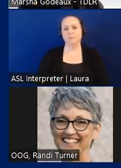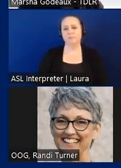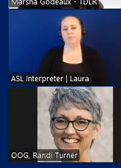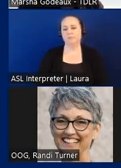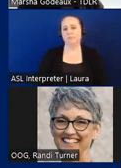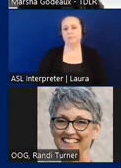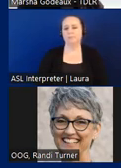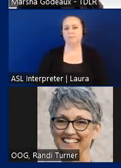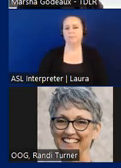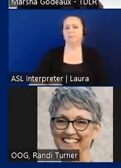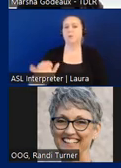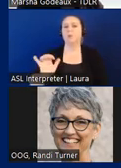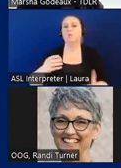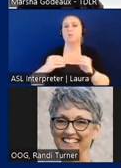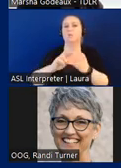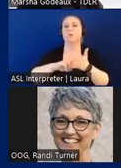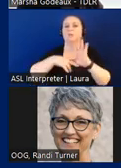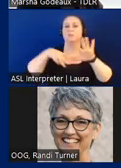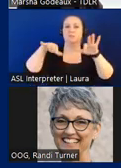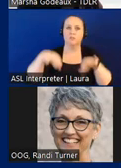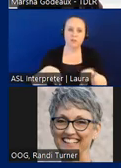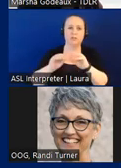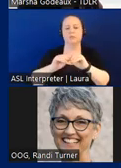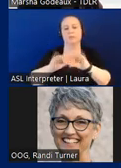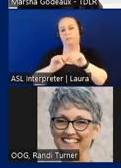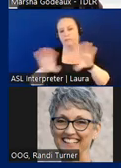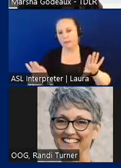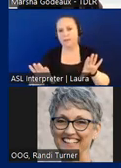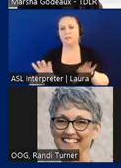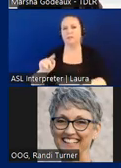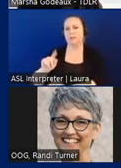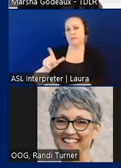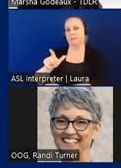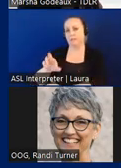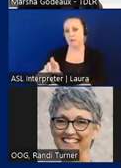more definitions and clarifications for items that tdlr and braz has received common questions on